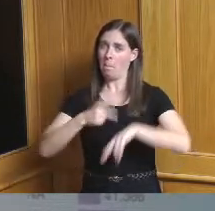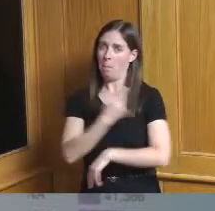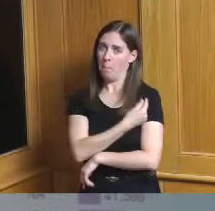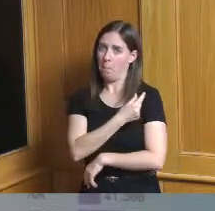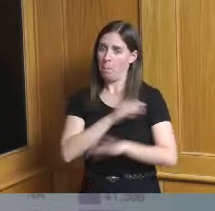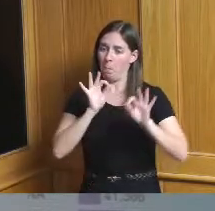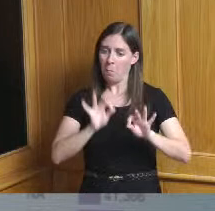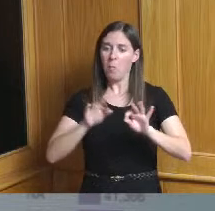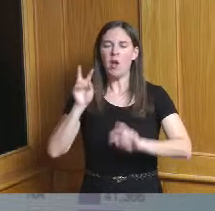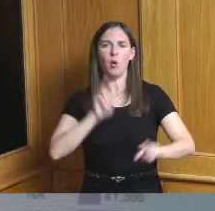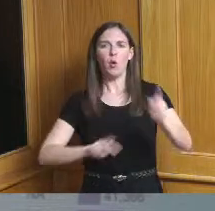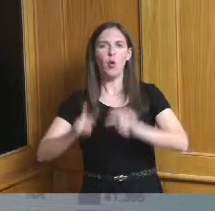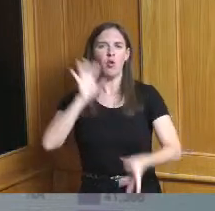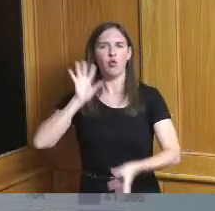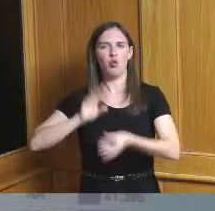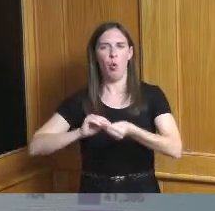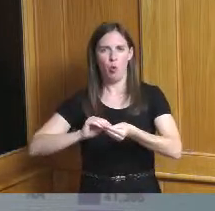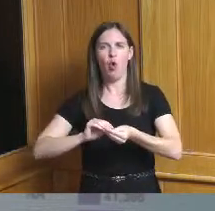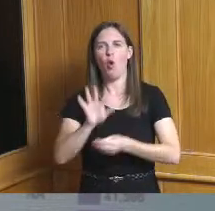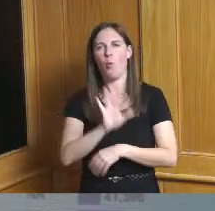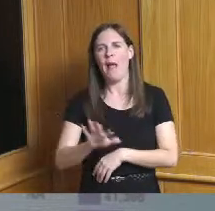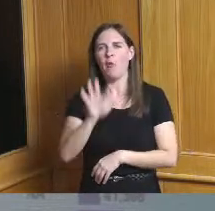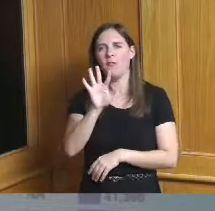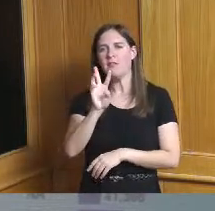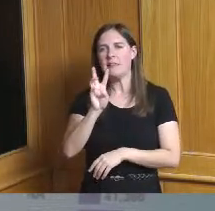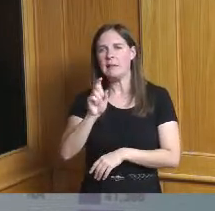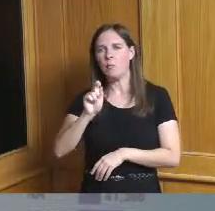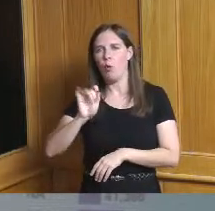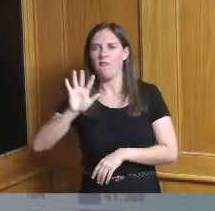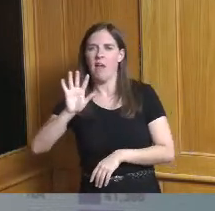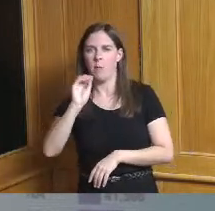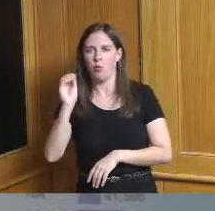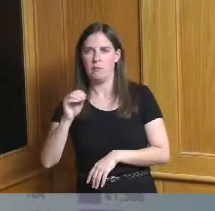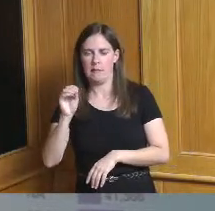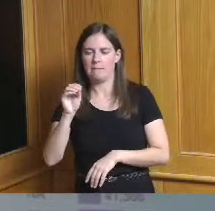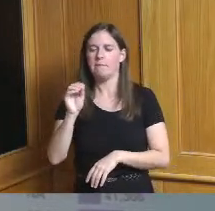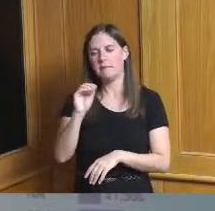population we are at about 56 and a half percent so we continue to see folks getting vaccinated